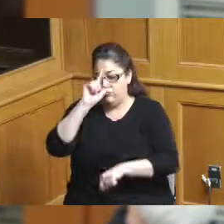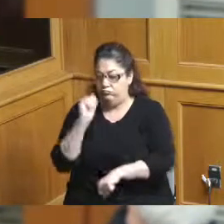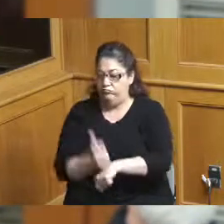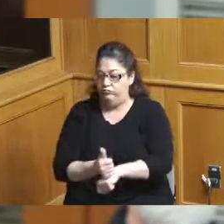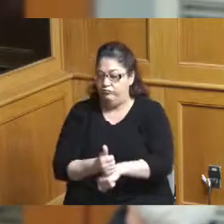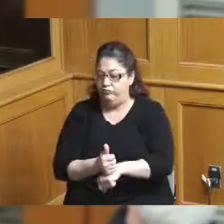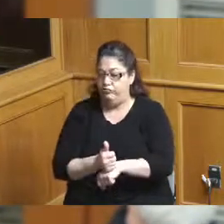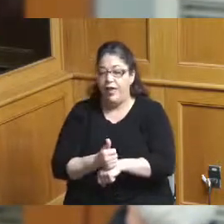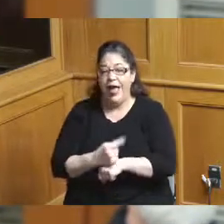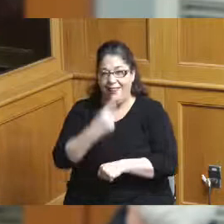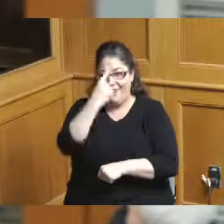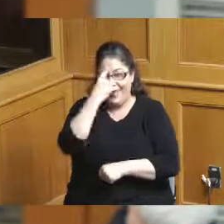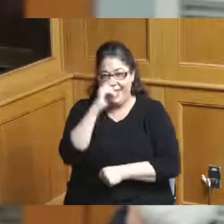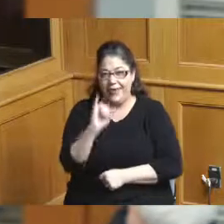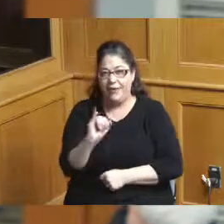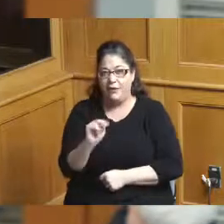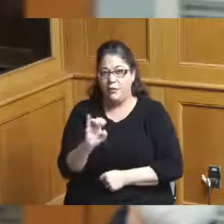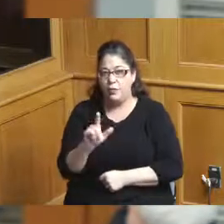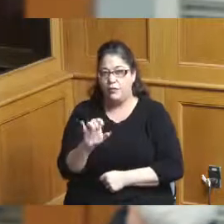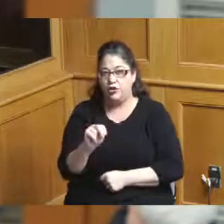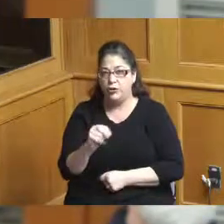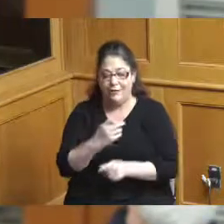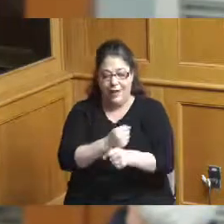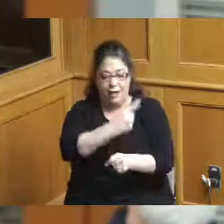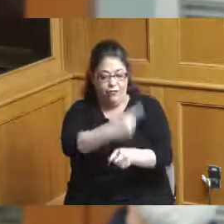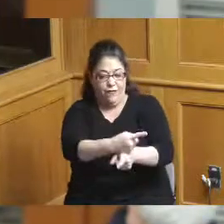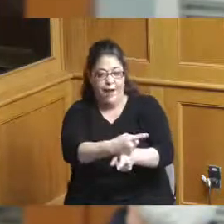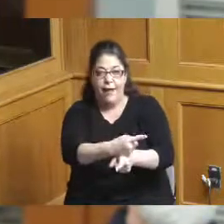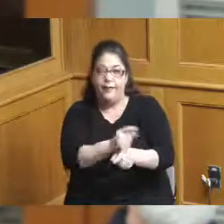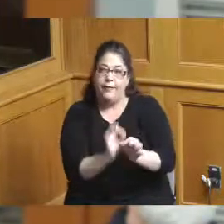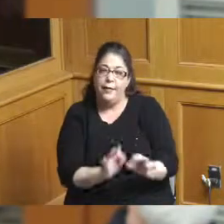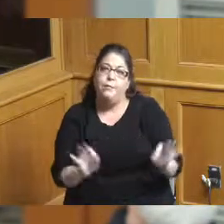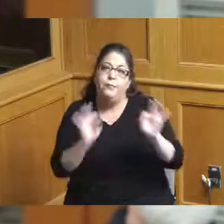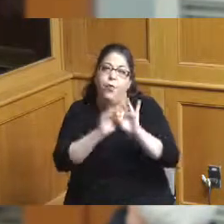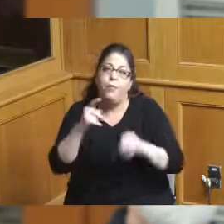inclusion and getting it right is an important public policy even on the private side you can